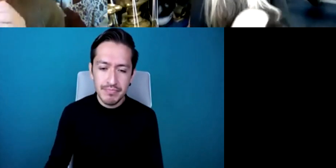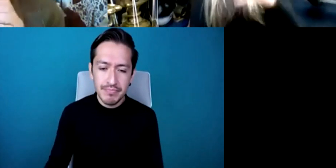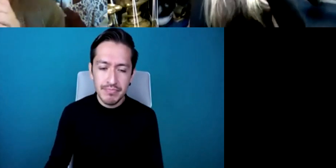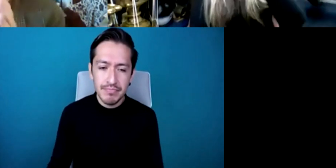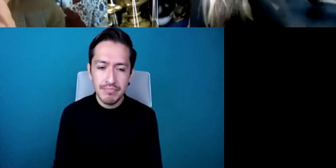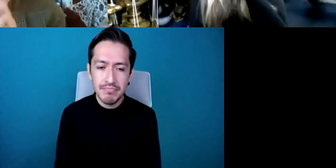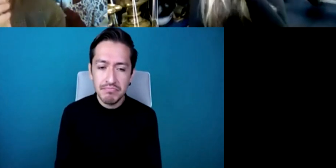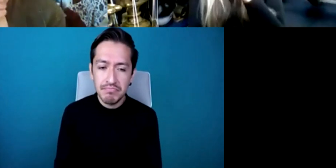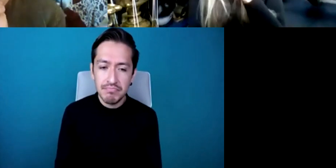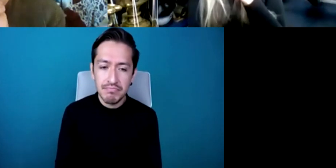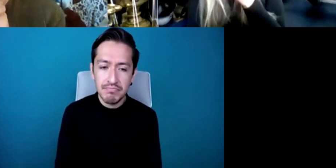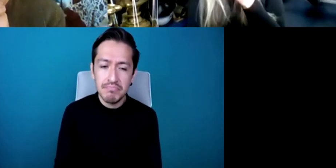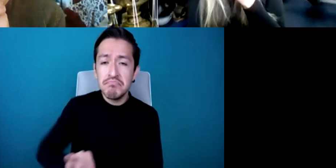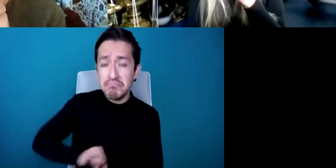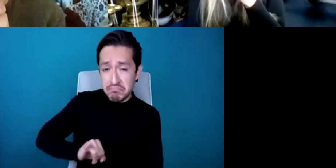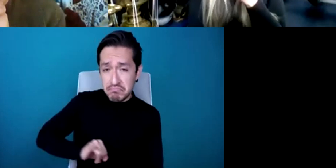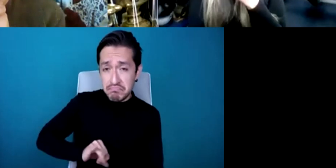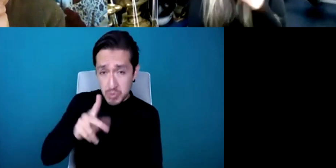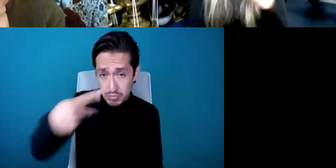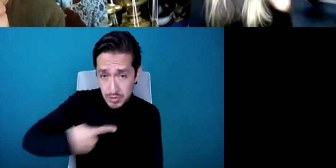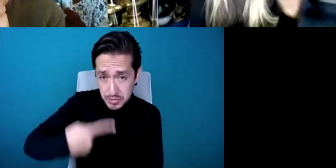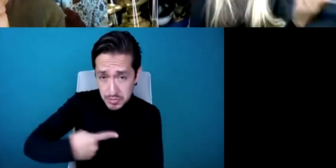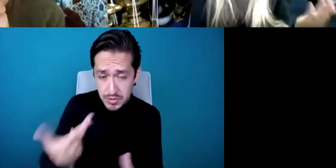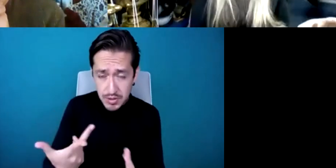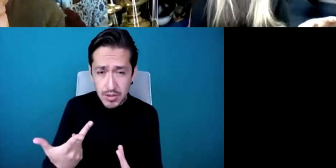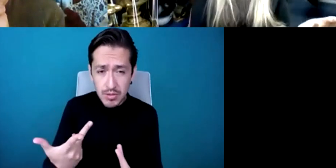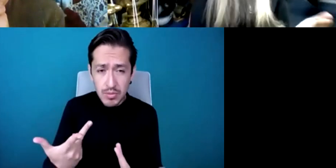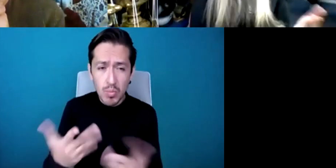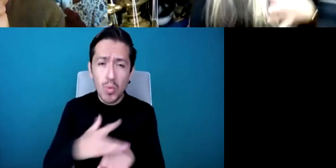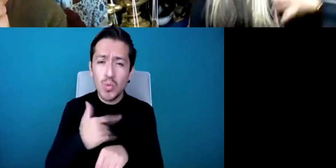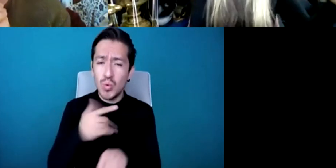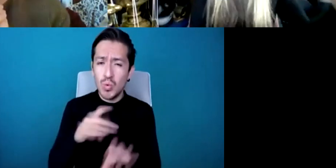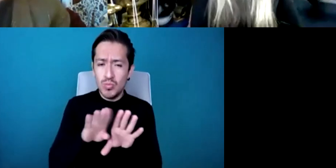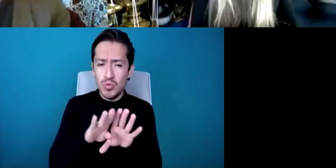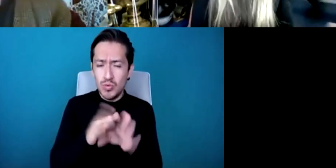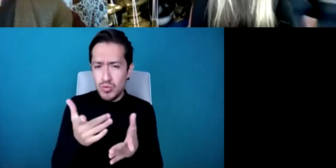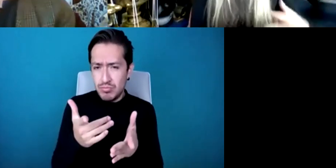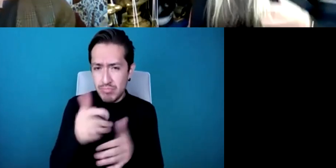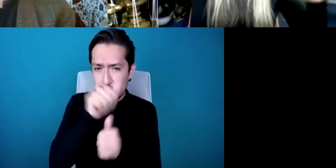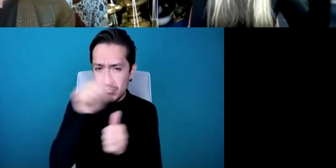as a solo player now if this might be different if I happen to be a member of the orchestra or